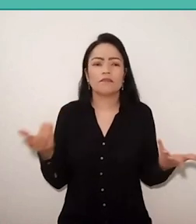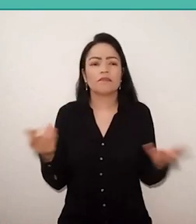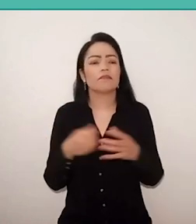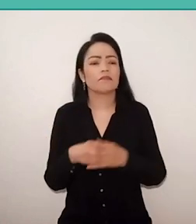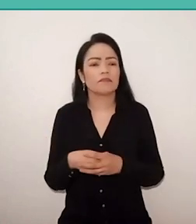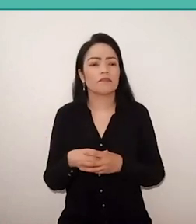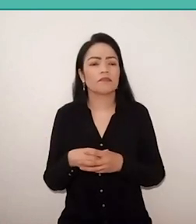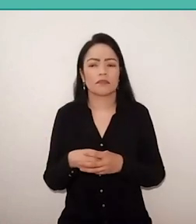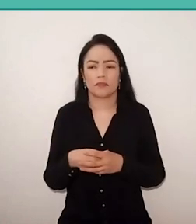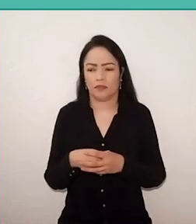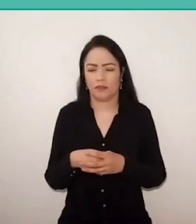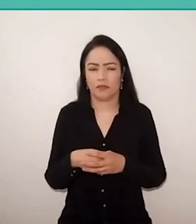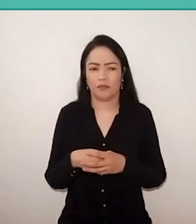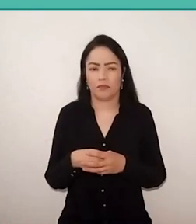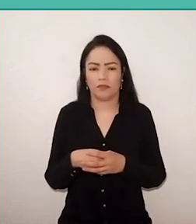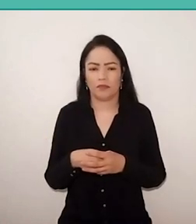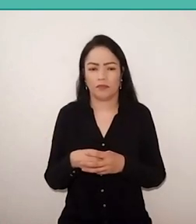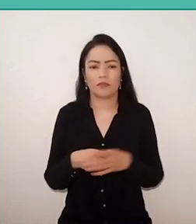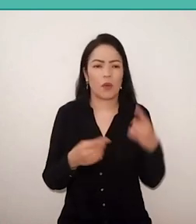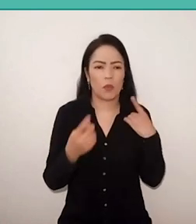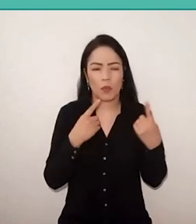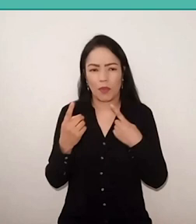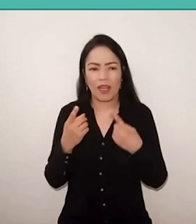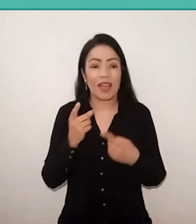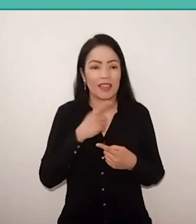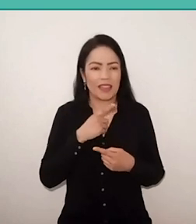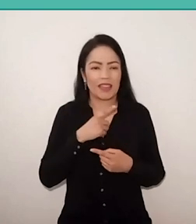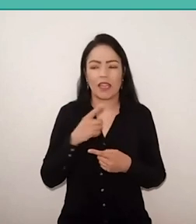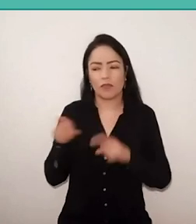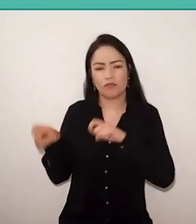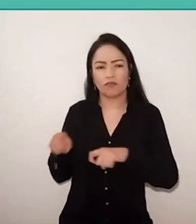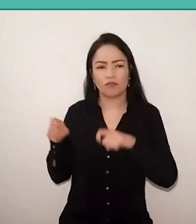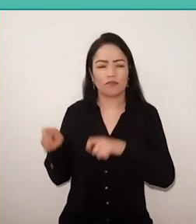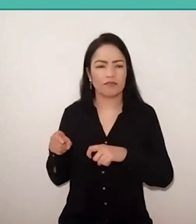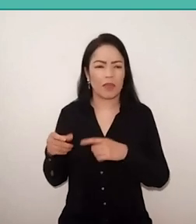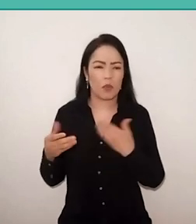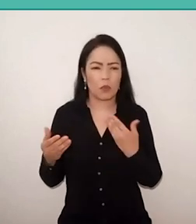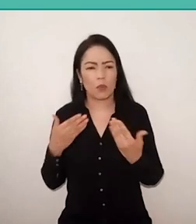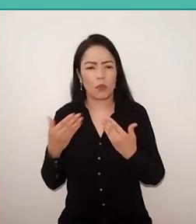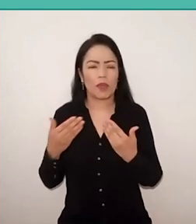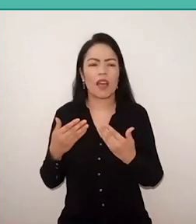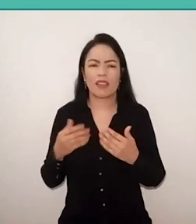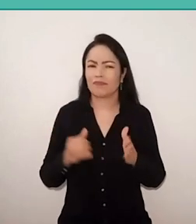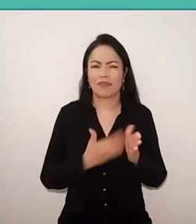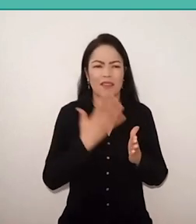In one of the discussions that he had with the peasants, this he did at various times, he will do the following: